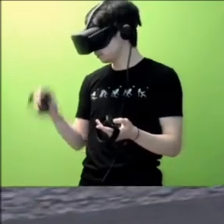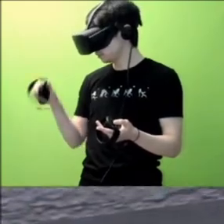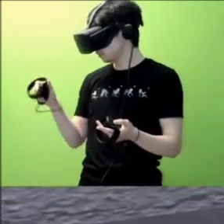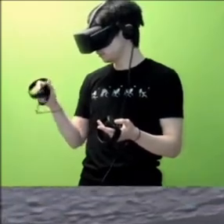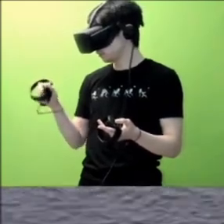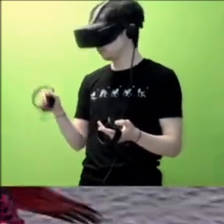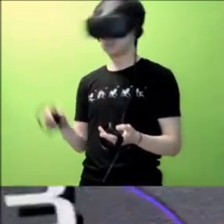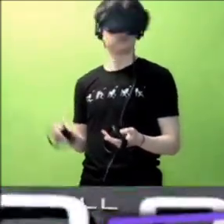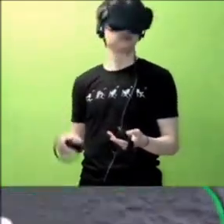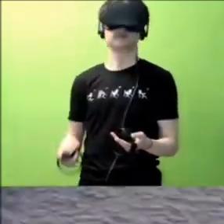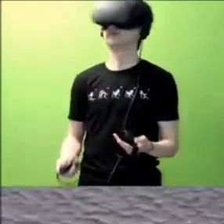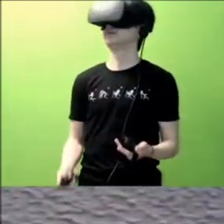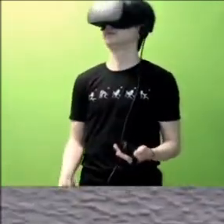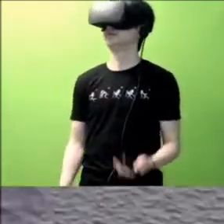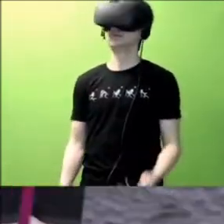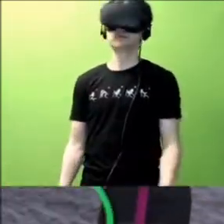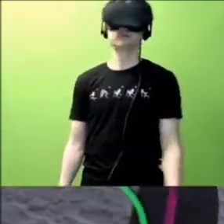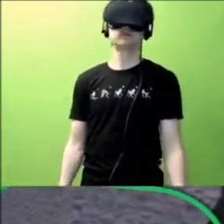Yep